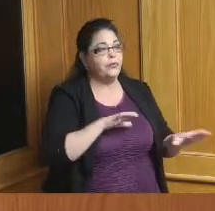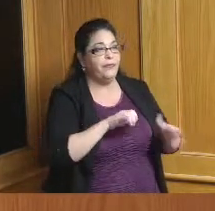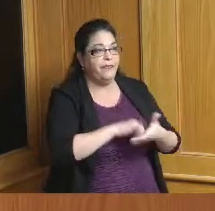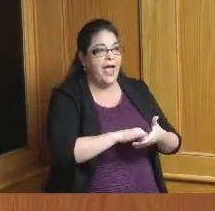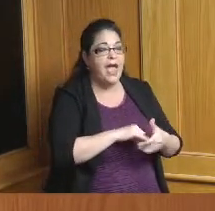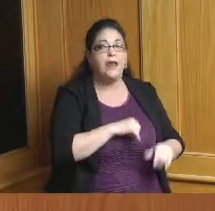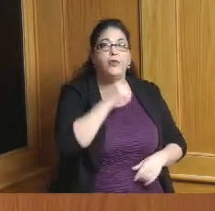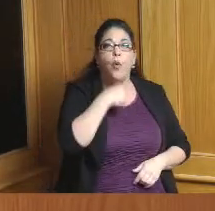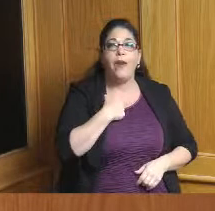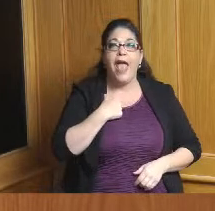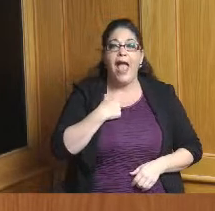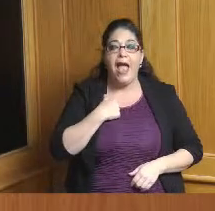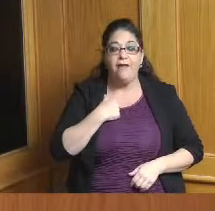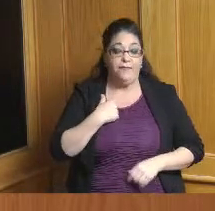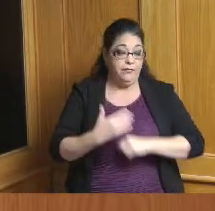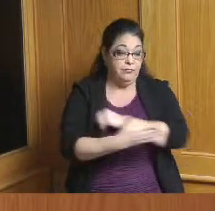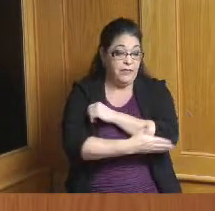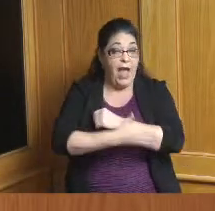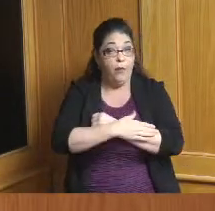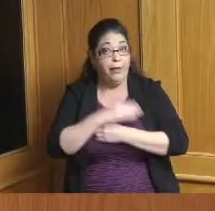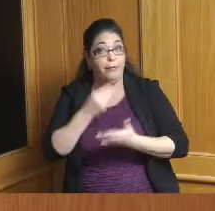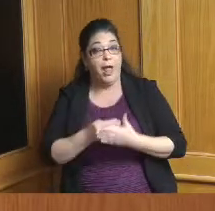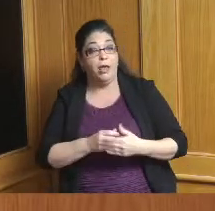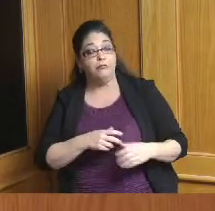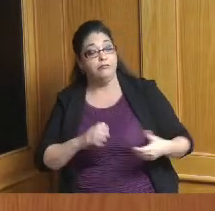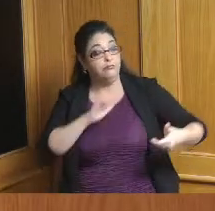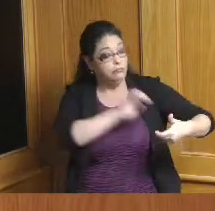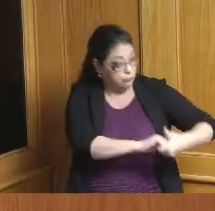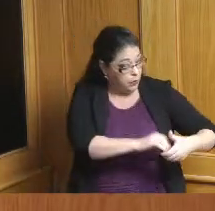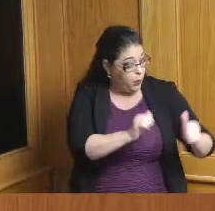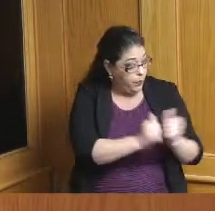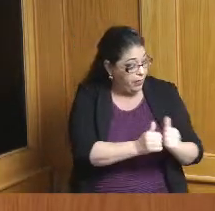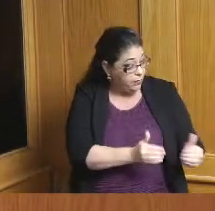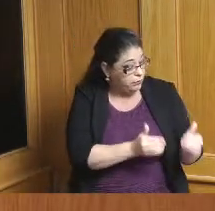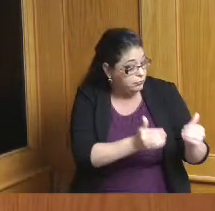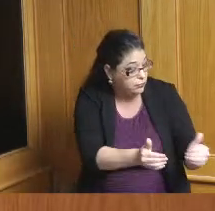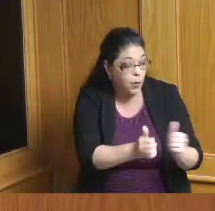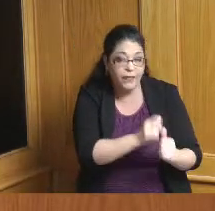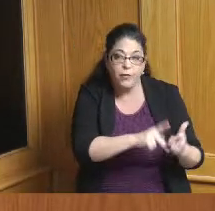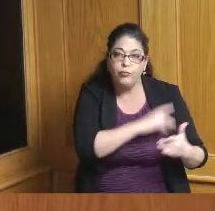dollars perhaps from the county to allow them to move forward on those kinds of projects